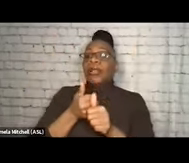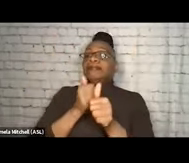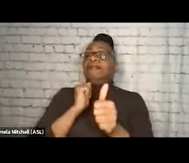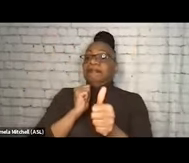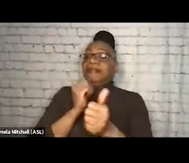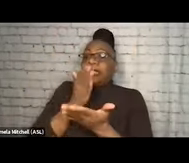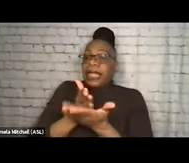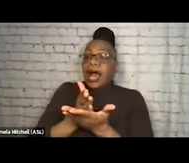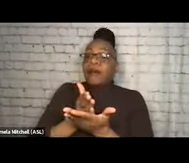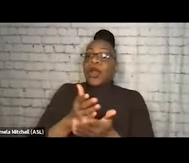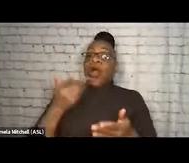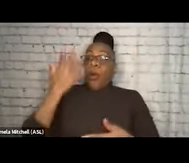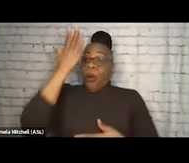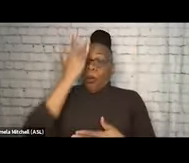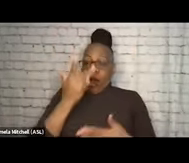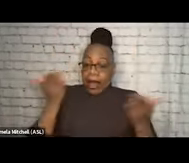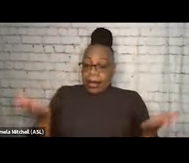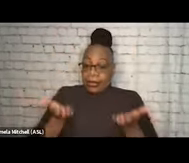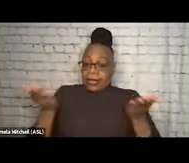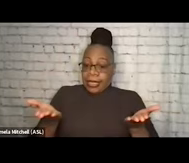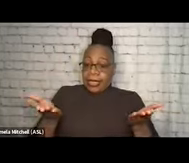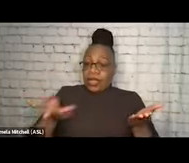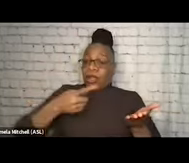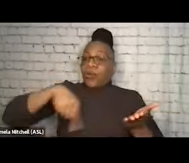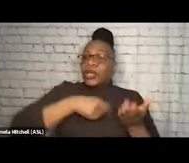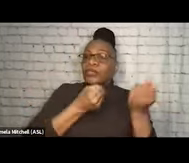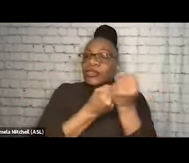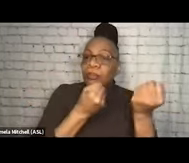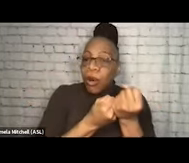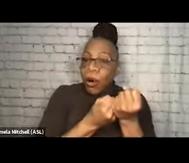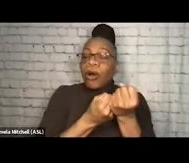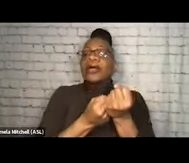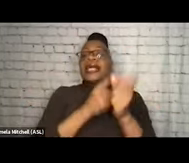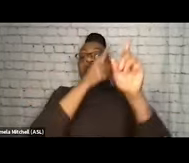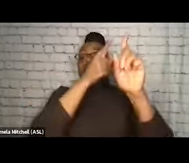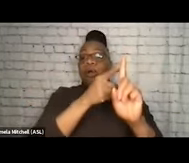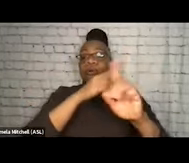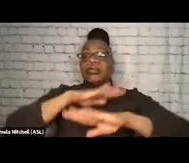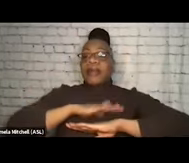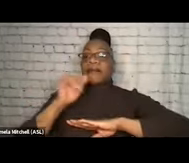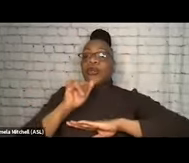We're here to help them self-identify goals, and to expand choices through partnership,